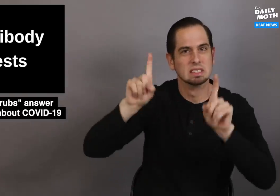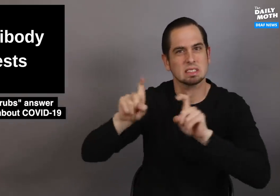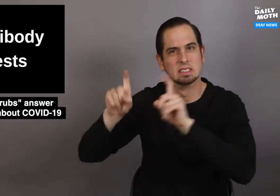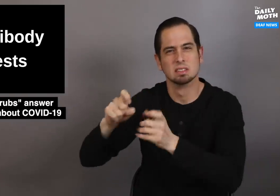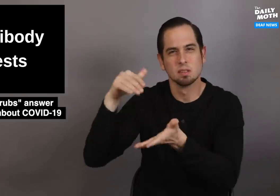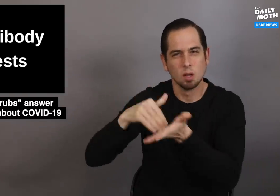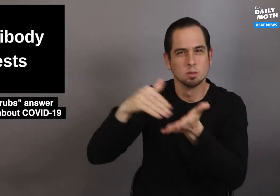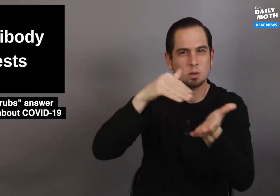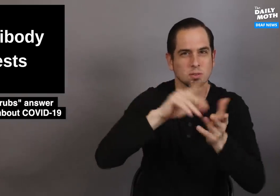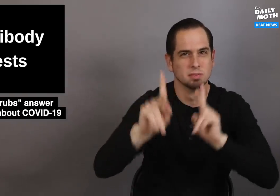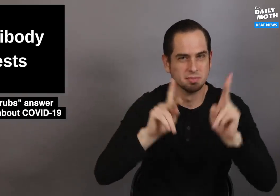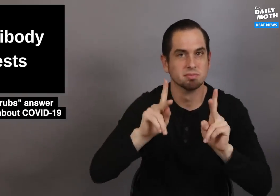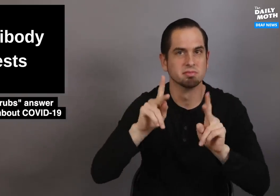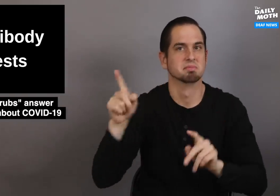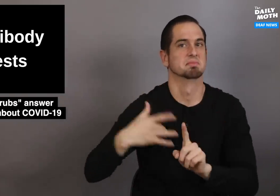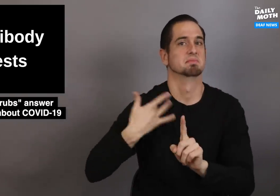after testing thousands of people,